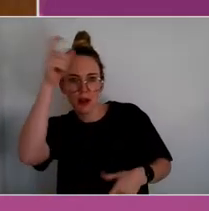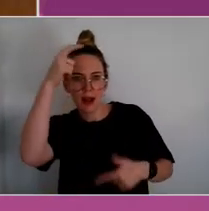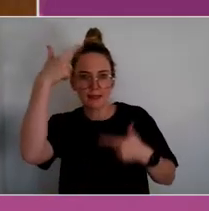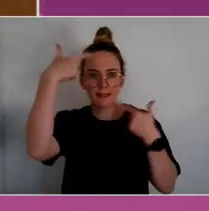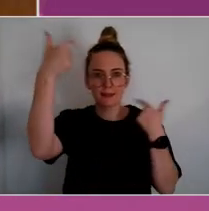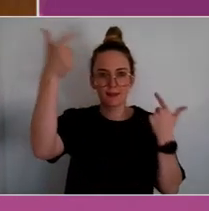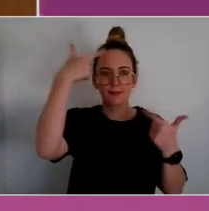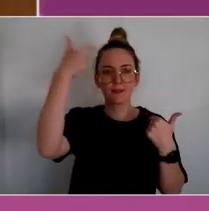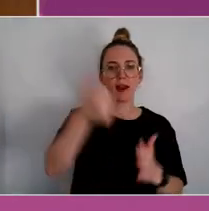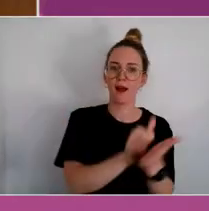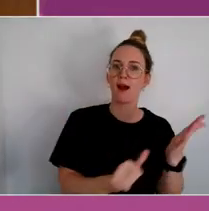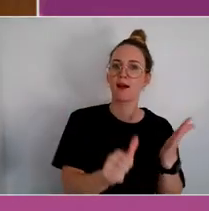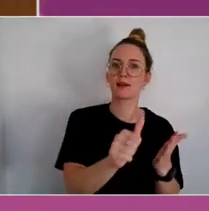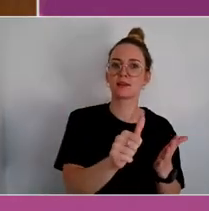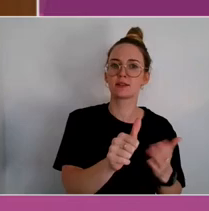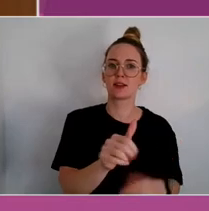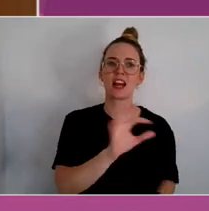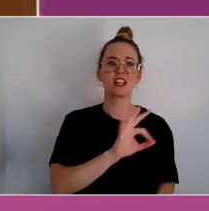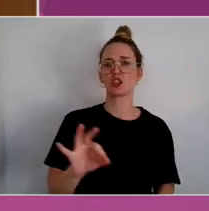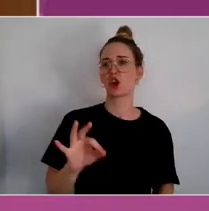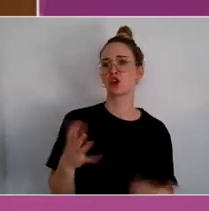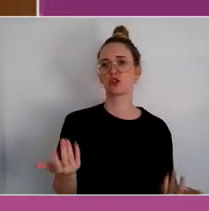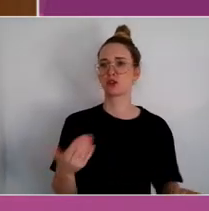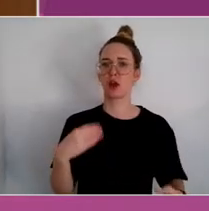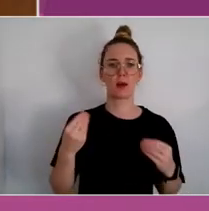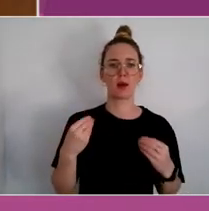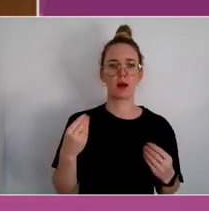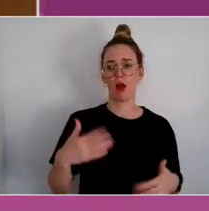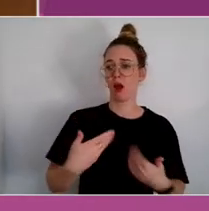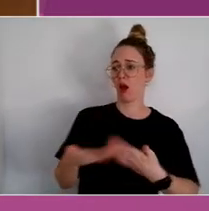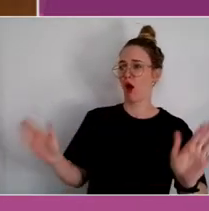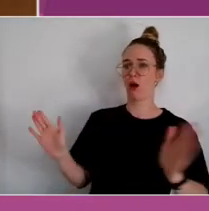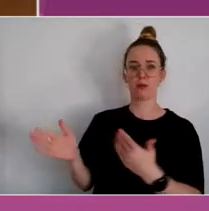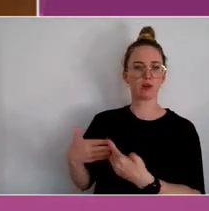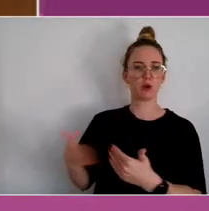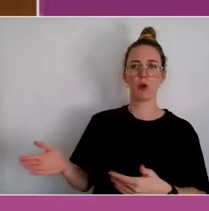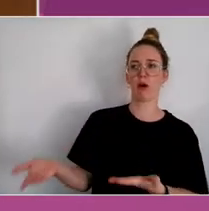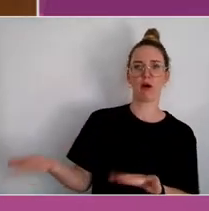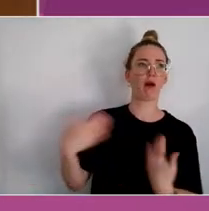So it's not business as usual, throw open the doors, and include more people, it's how